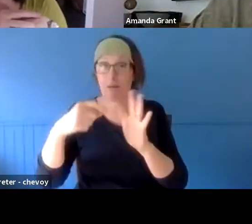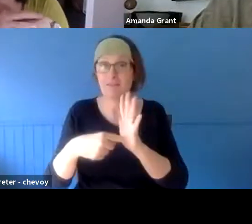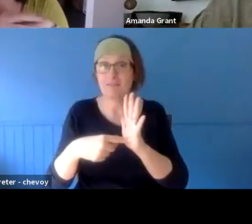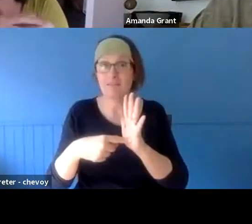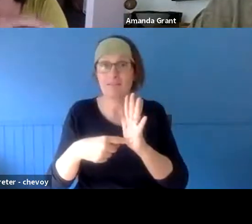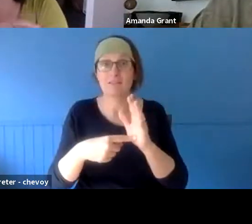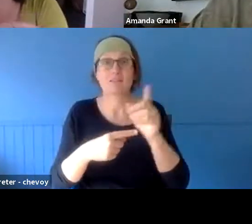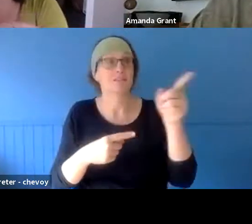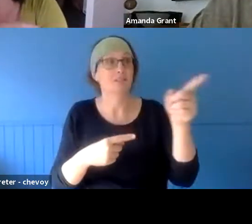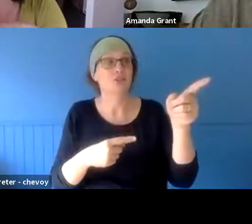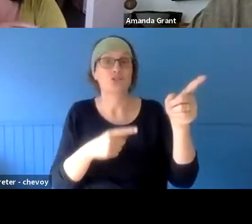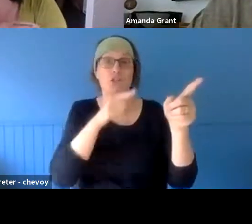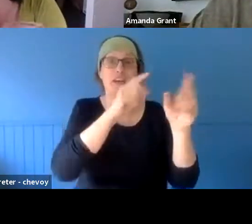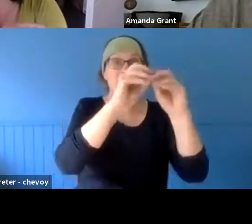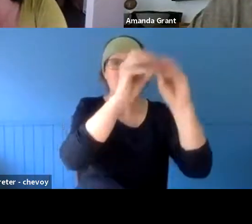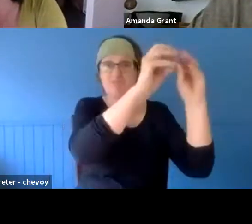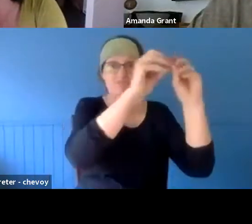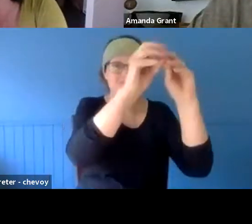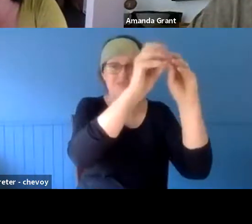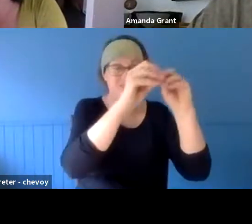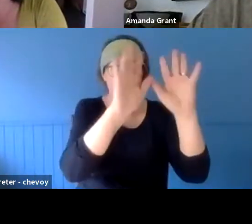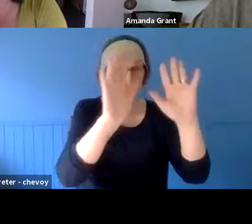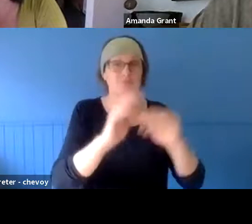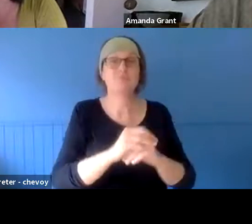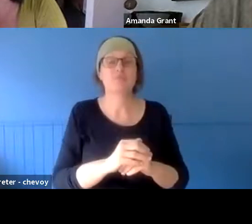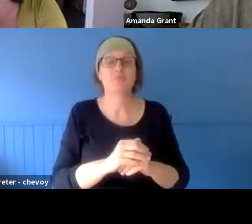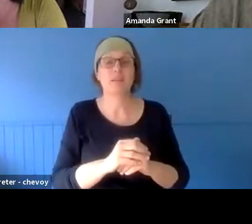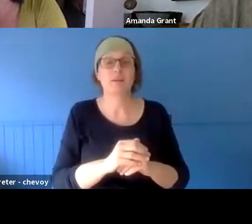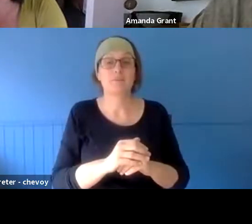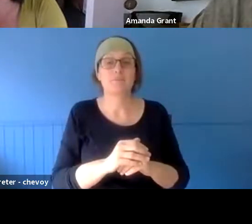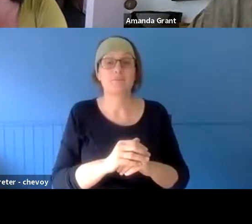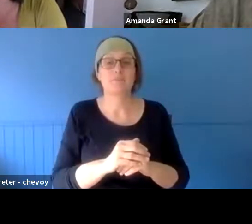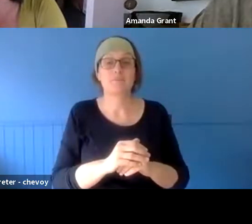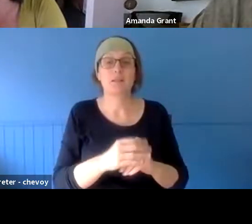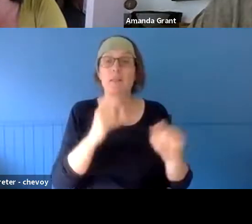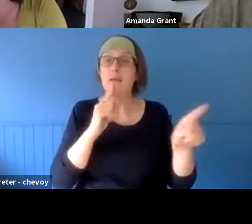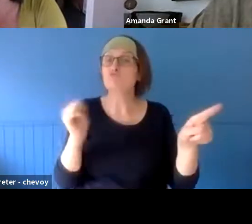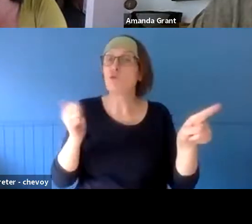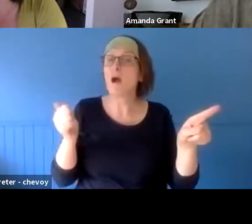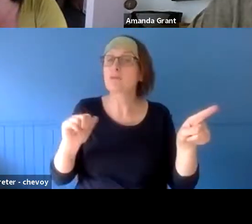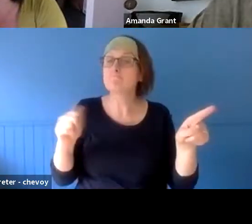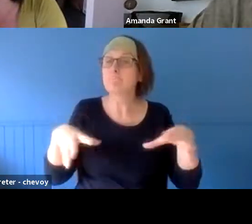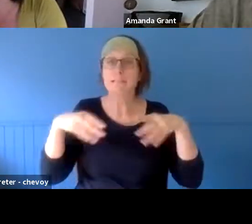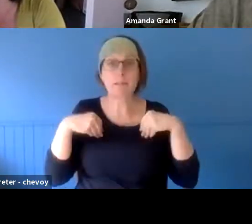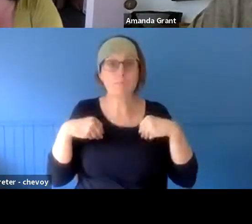had handed out the money. They were very good. They accepted our